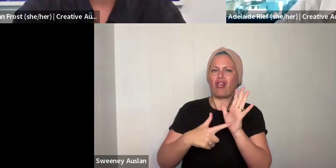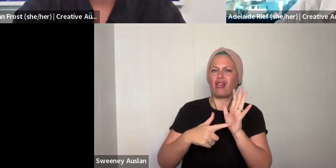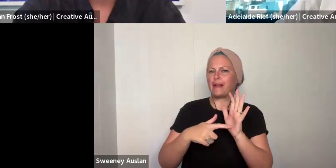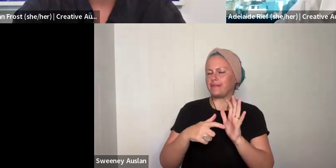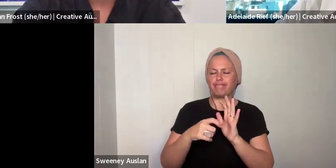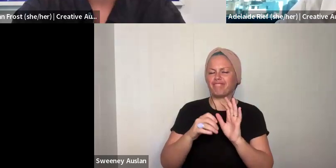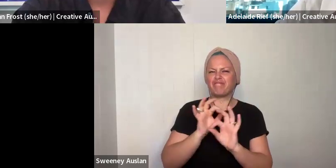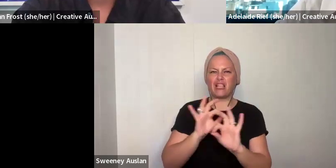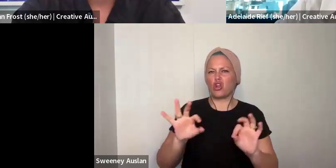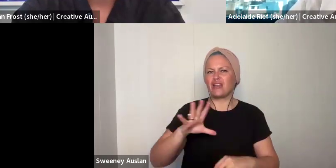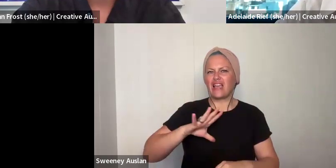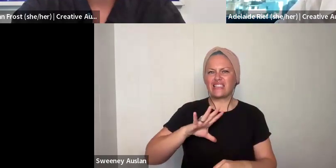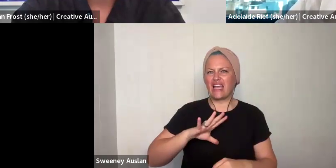It is not necessary to do so.